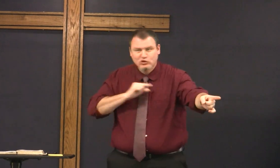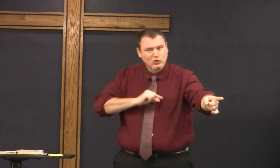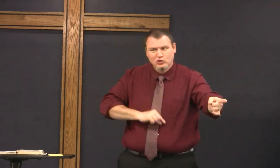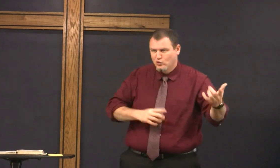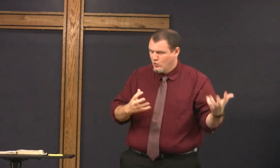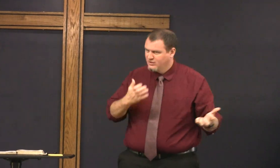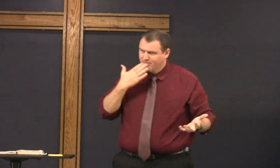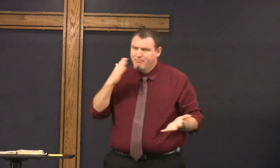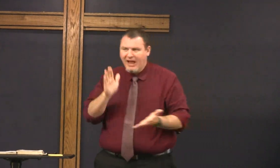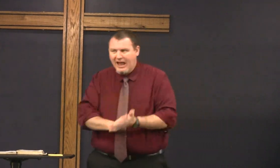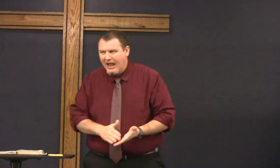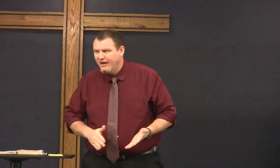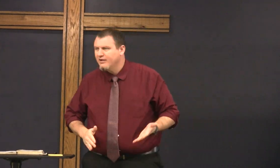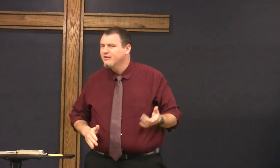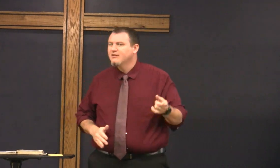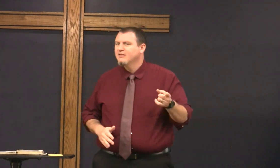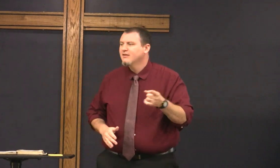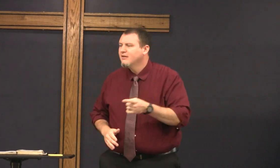become hearing George wants that so bad